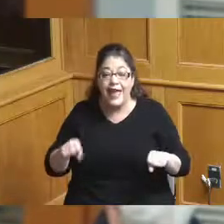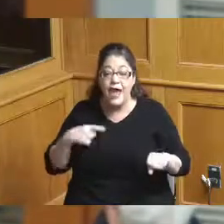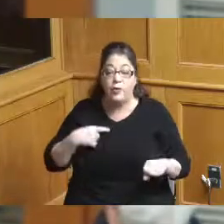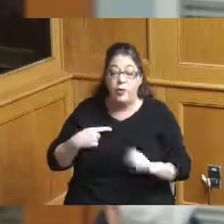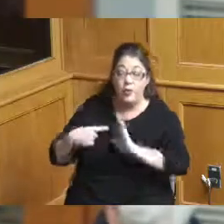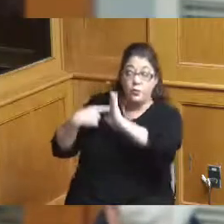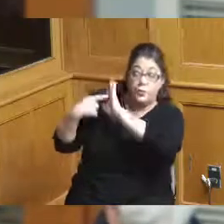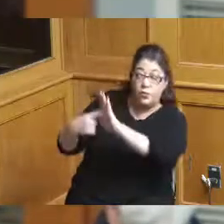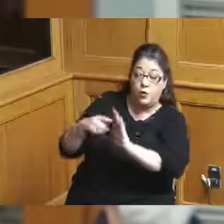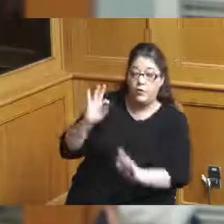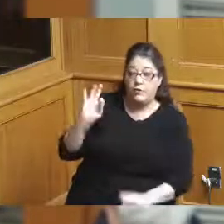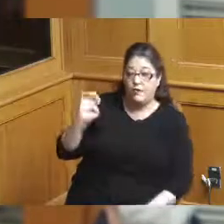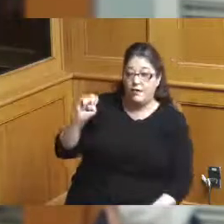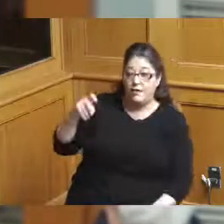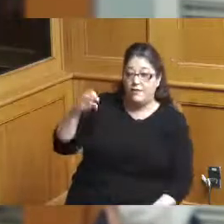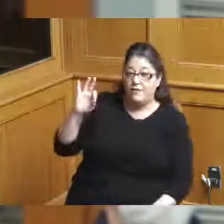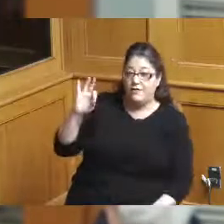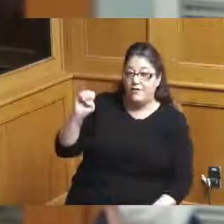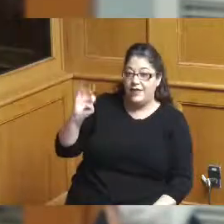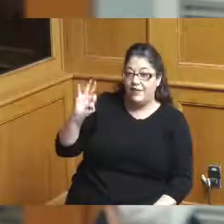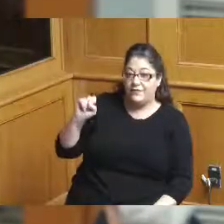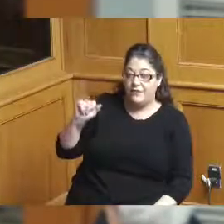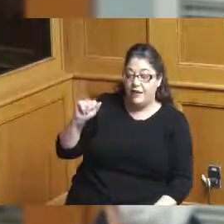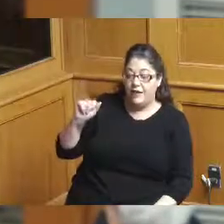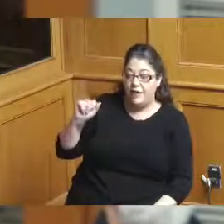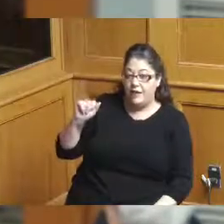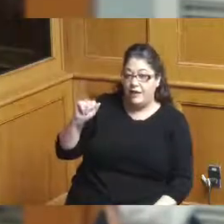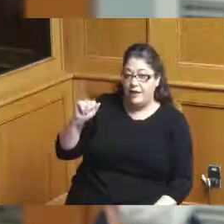that as a community we understand we have to replace the millennium we're going to